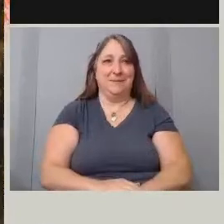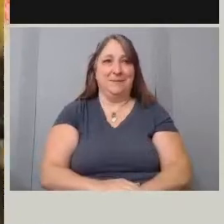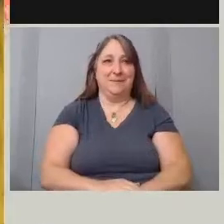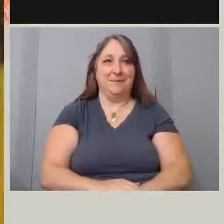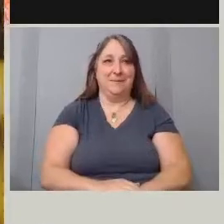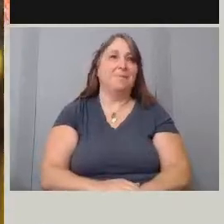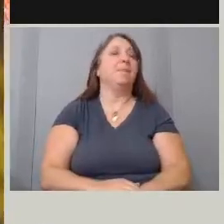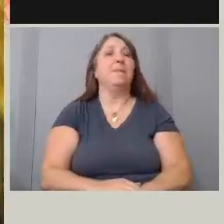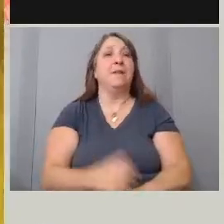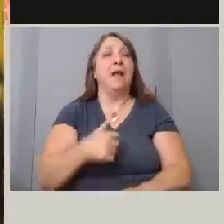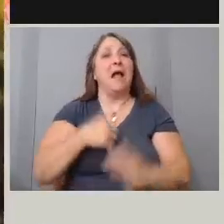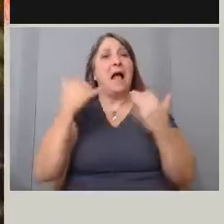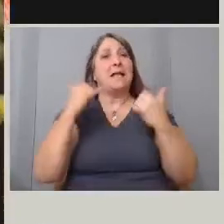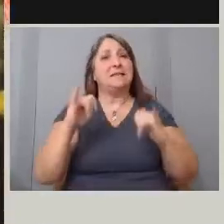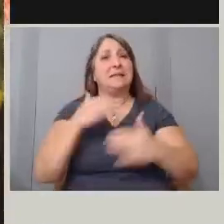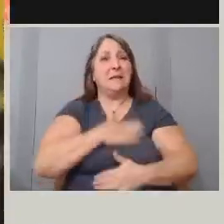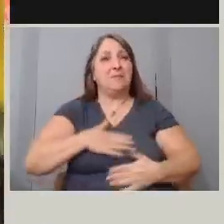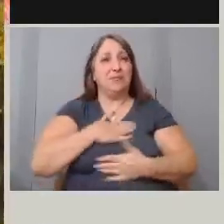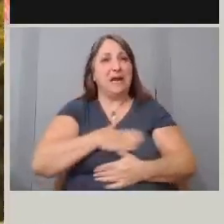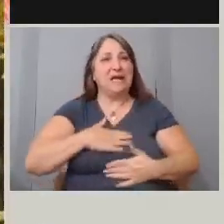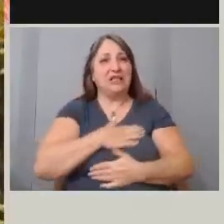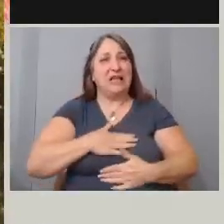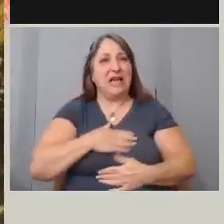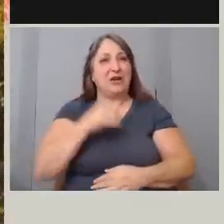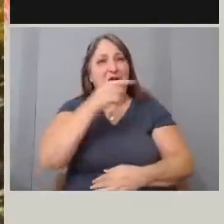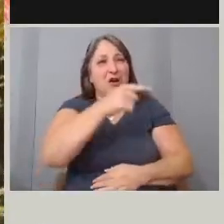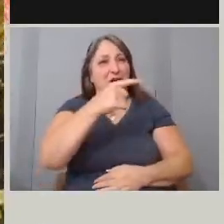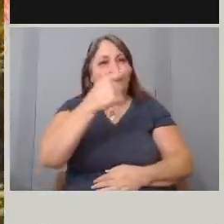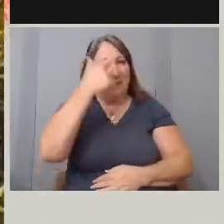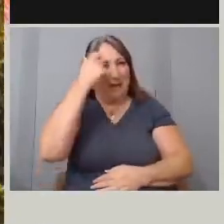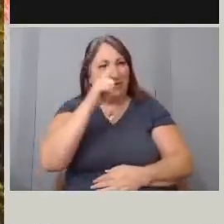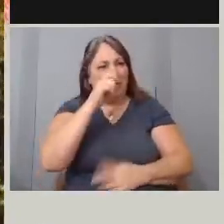I still appreciate her for being who she was back then.